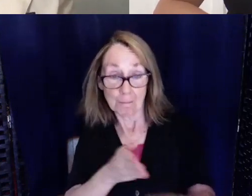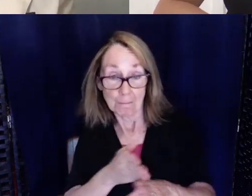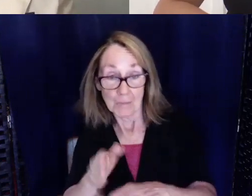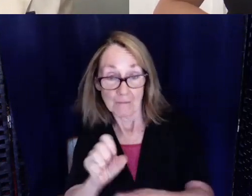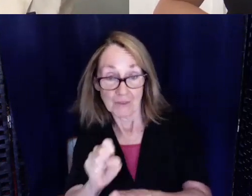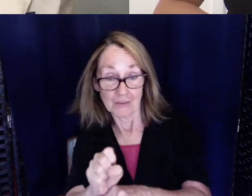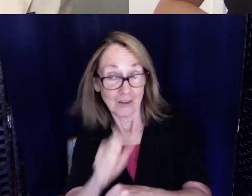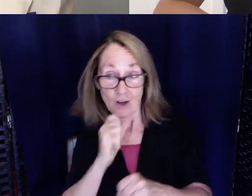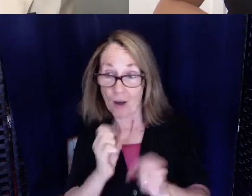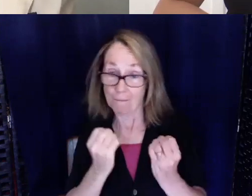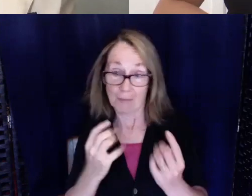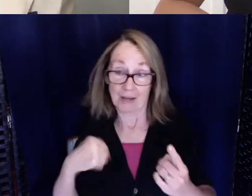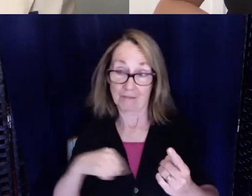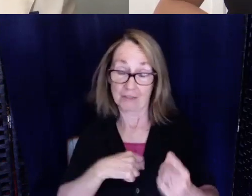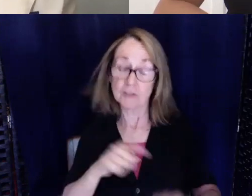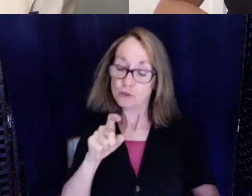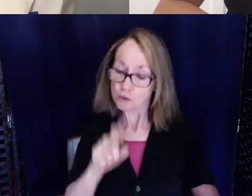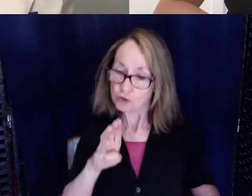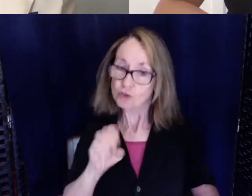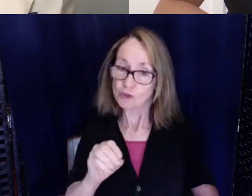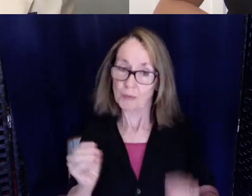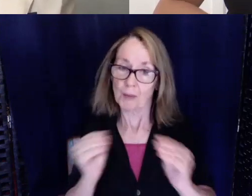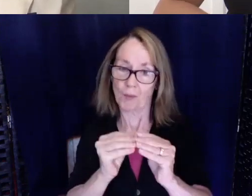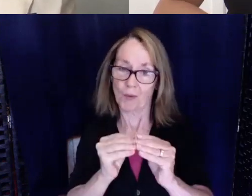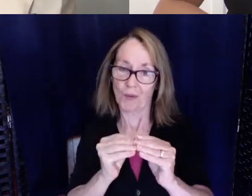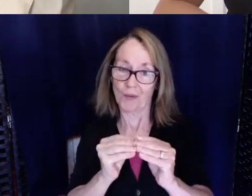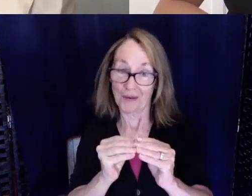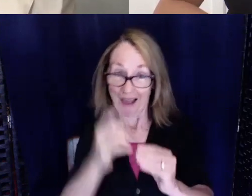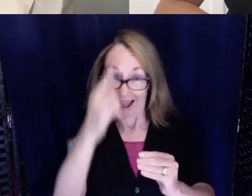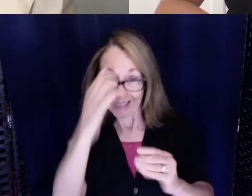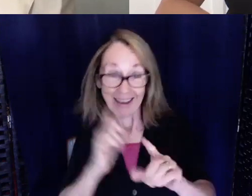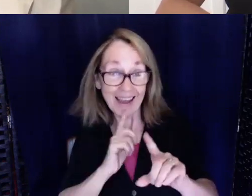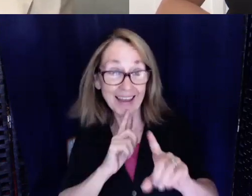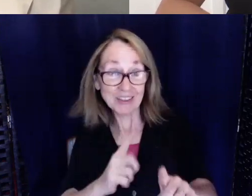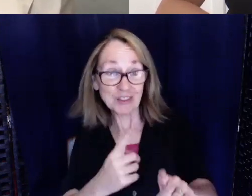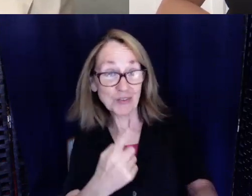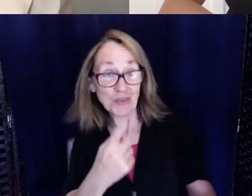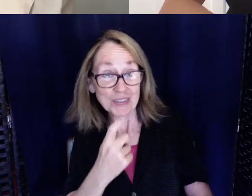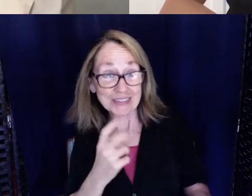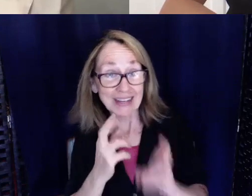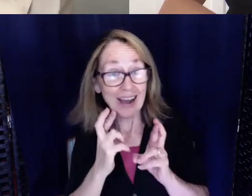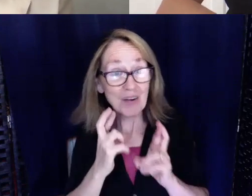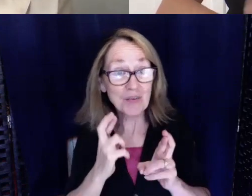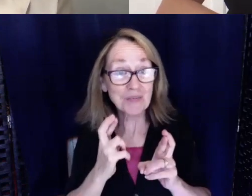and we certainly need more. So I think that answers your question? I'm hoping, or I'm kind of not?